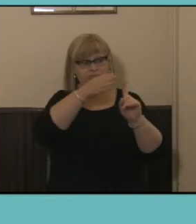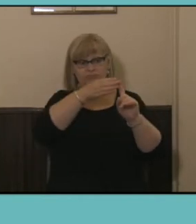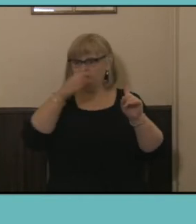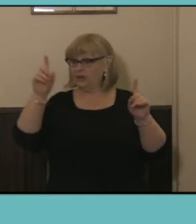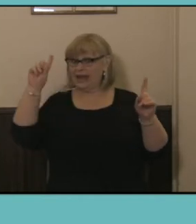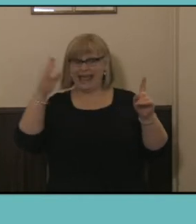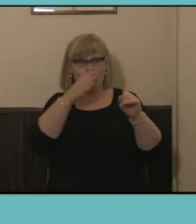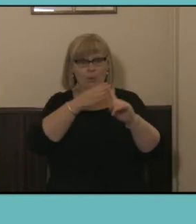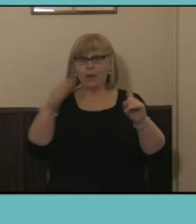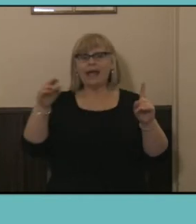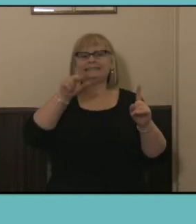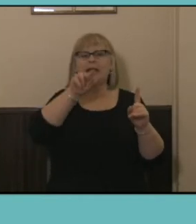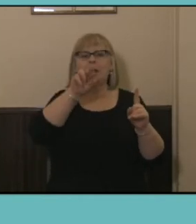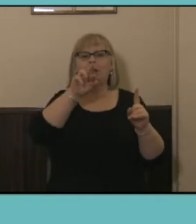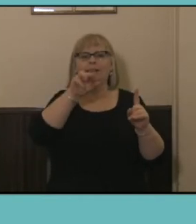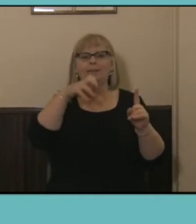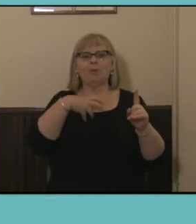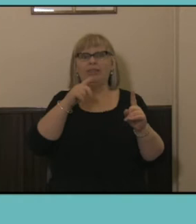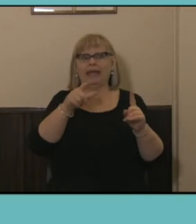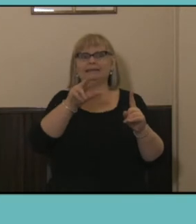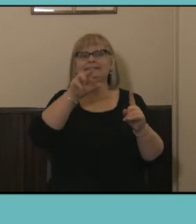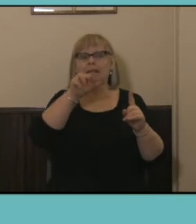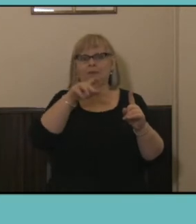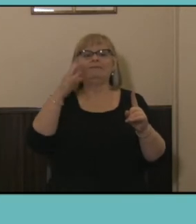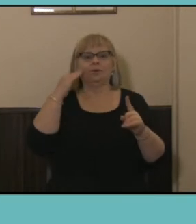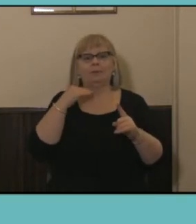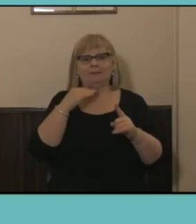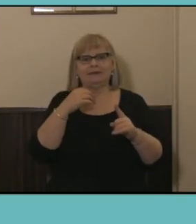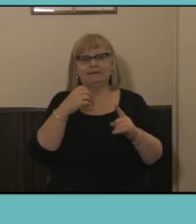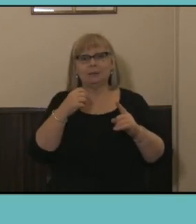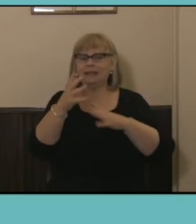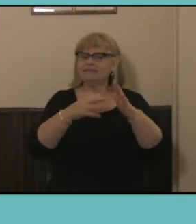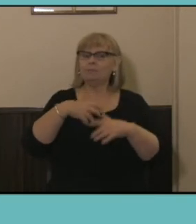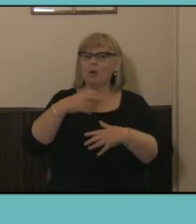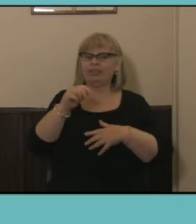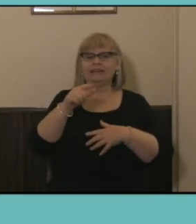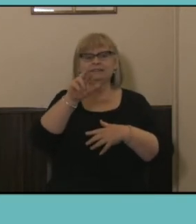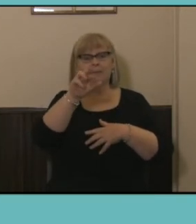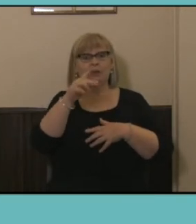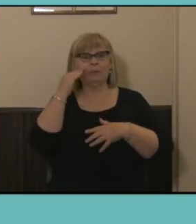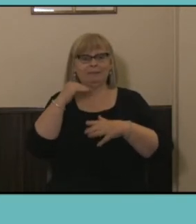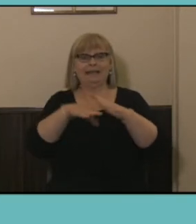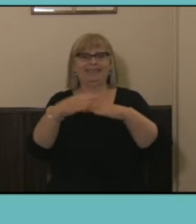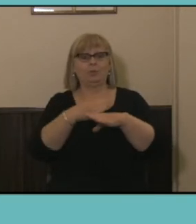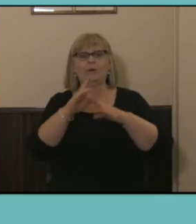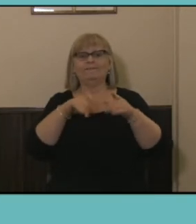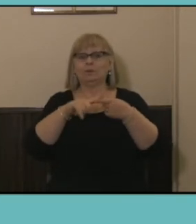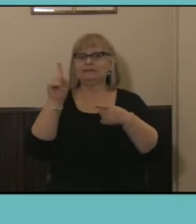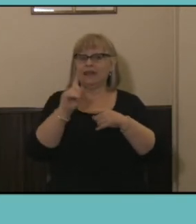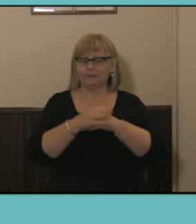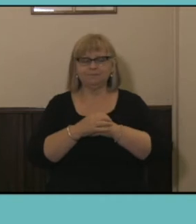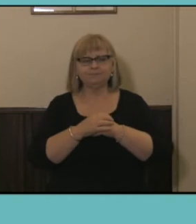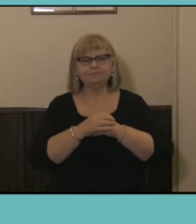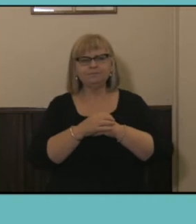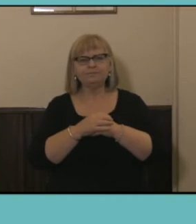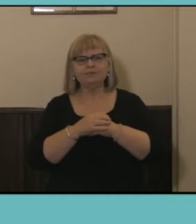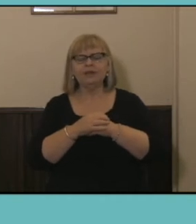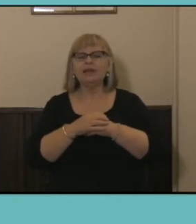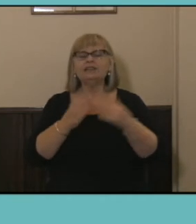than twice what they were. So what did people tell us in the Census about the